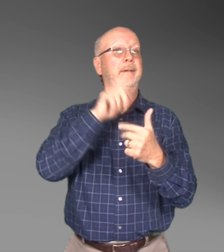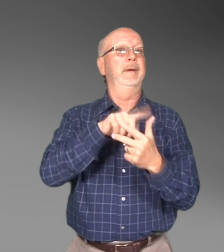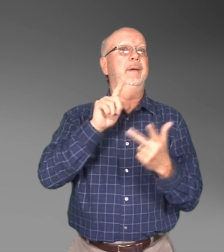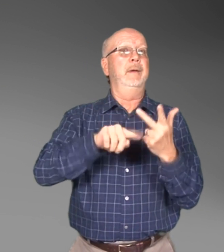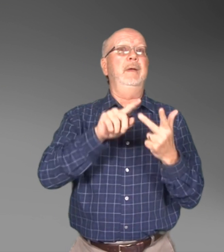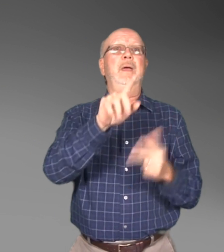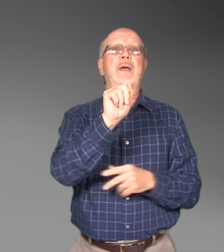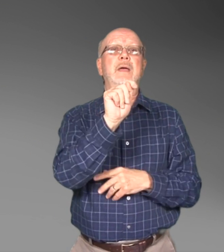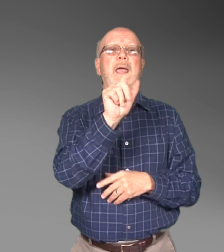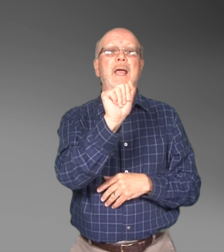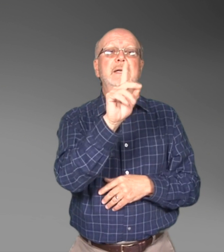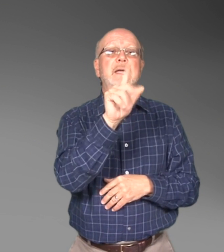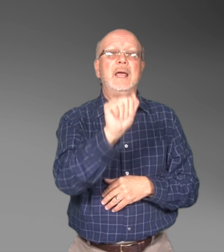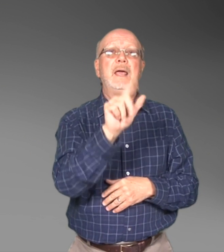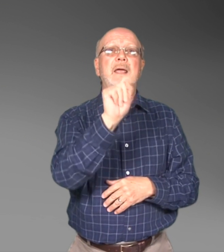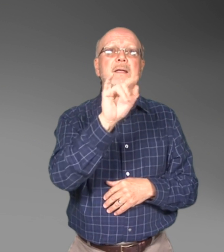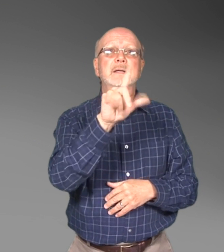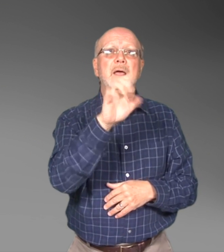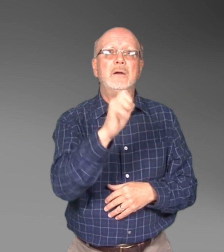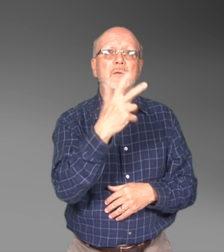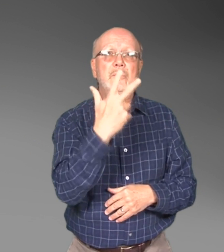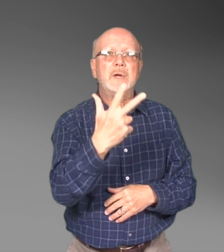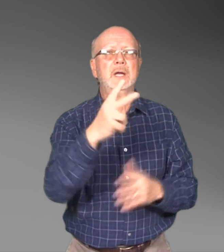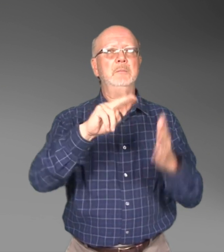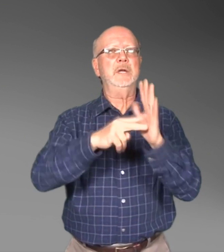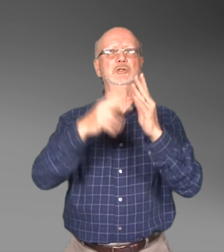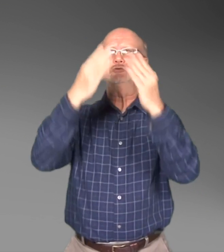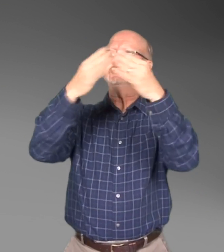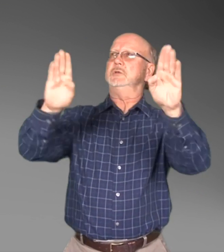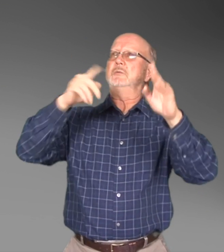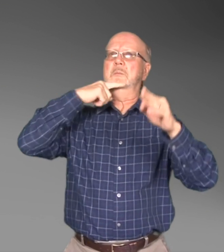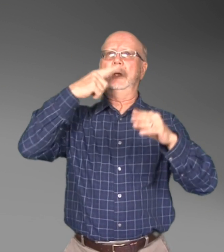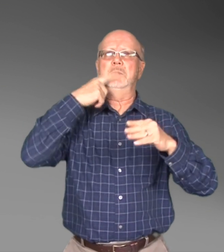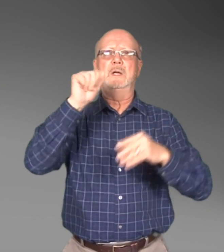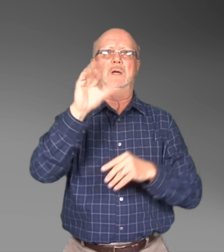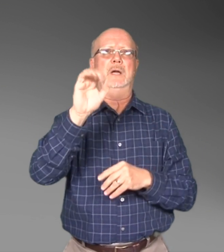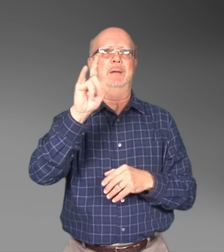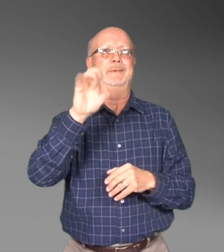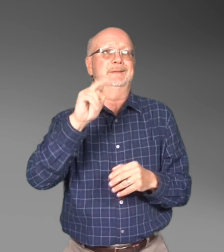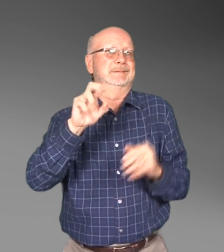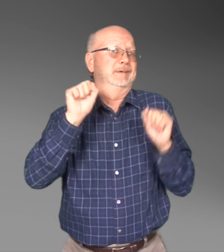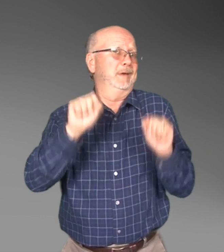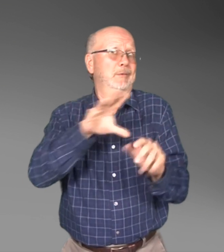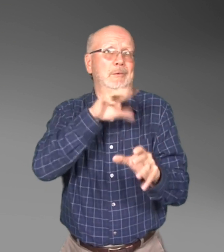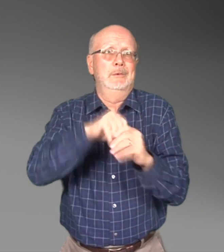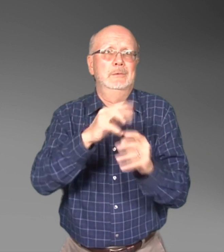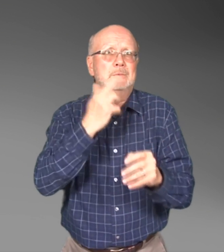ADA Title 3 involves public accommodations such as restaurants, hotels, theaters, doctor's